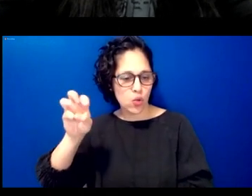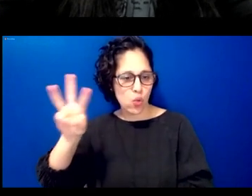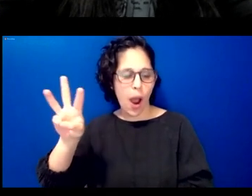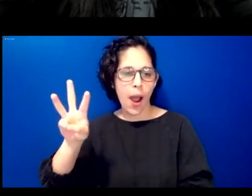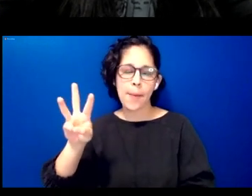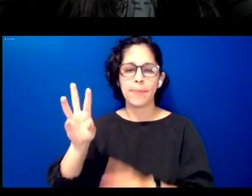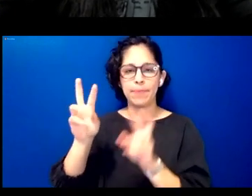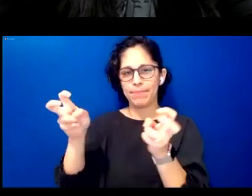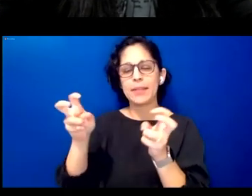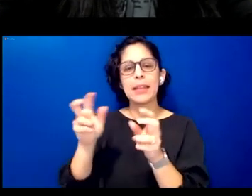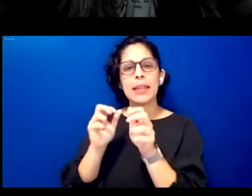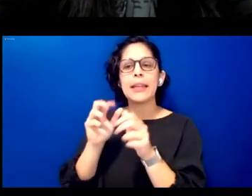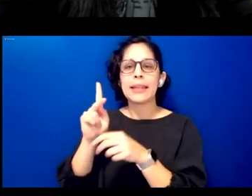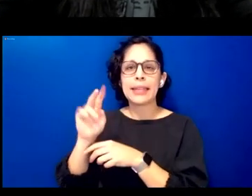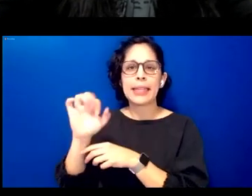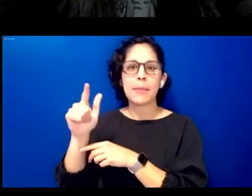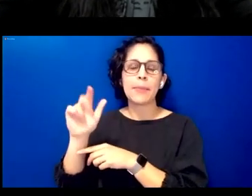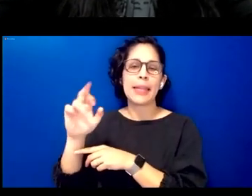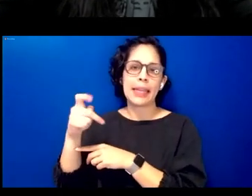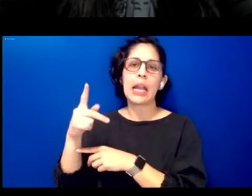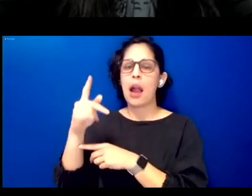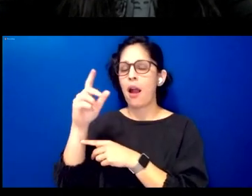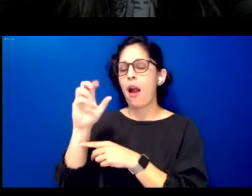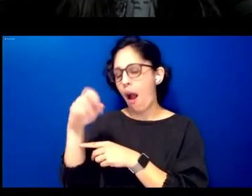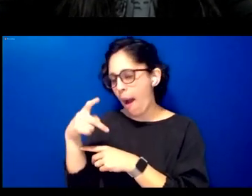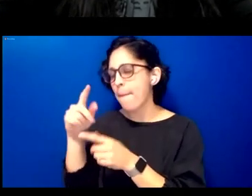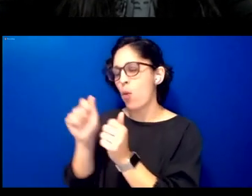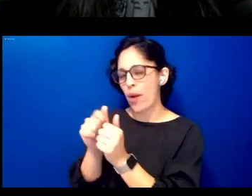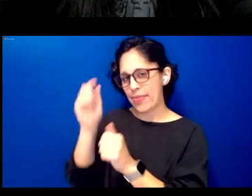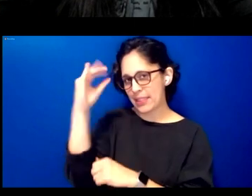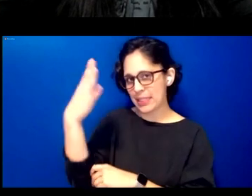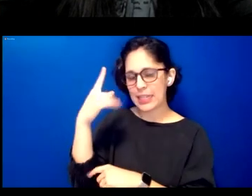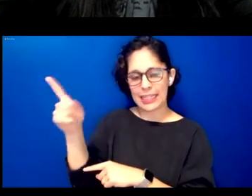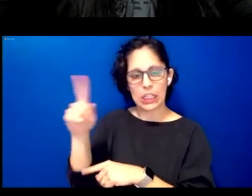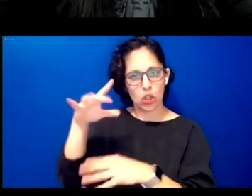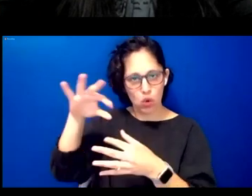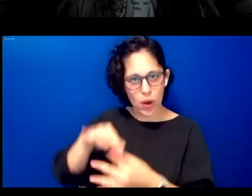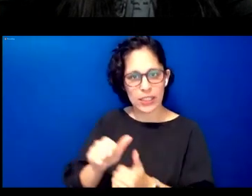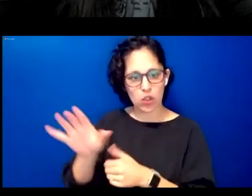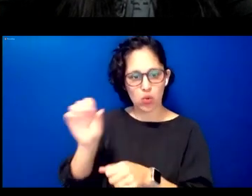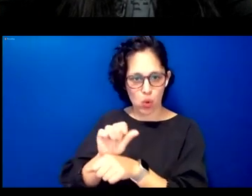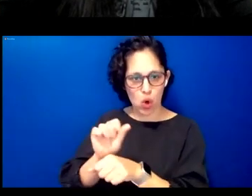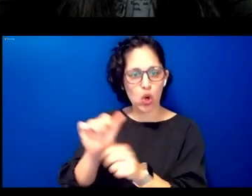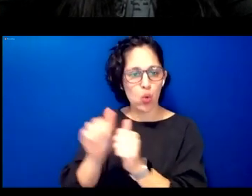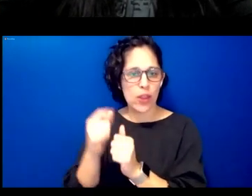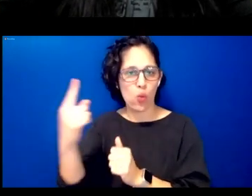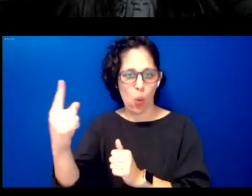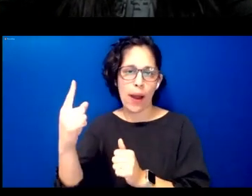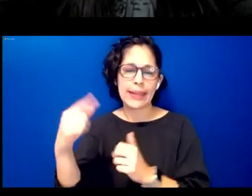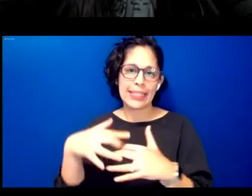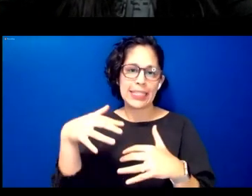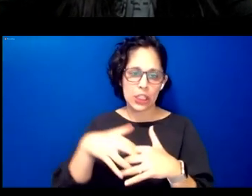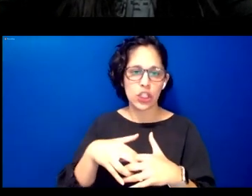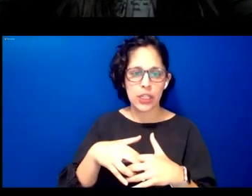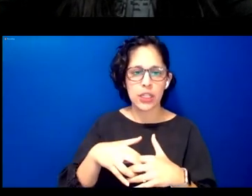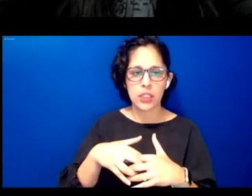cell films he grounds his work in communalidad in indigenous oaxaca methodology and practice